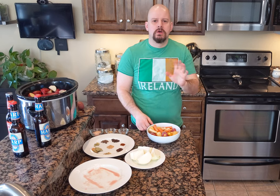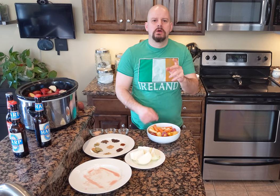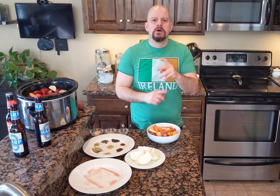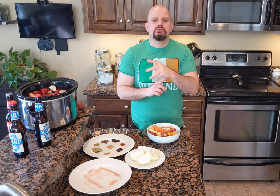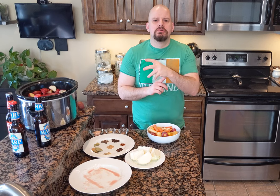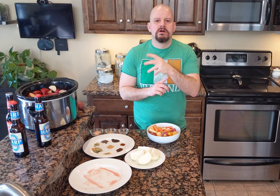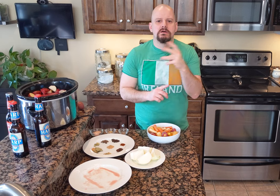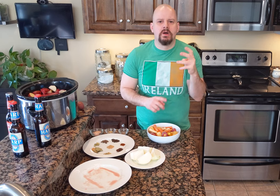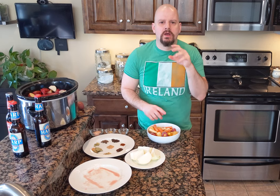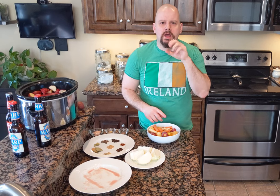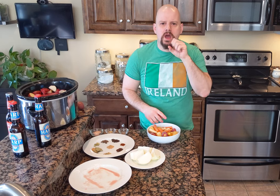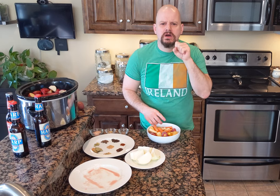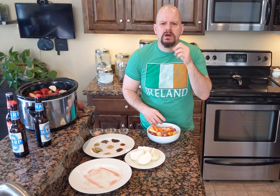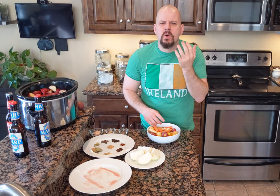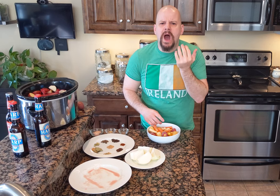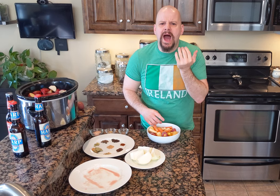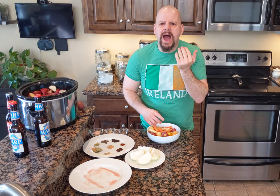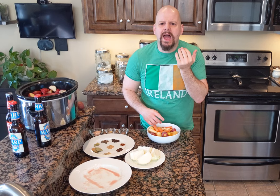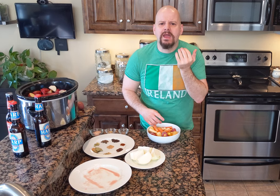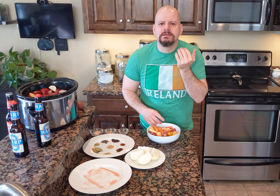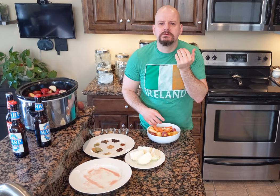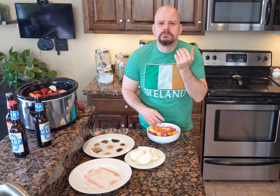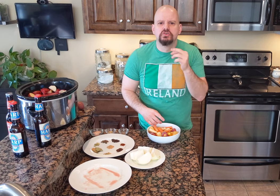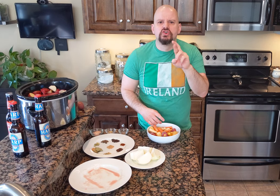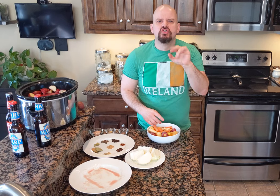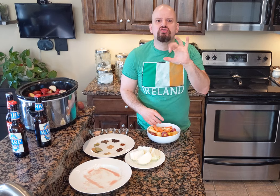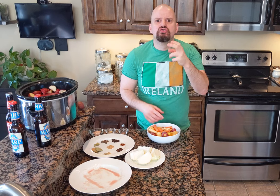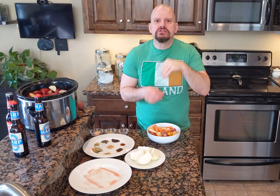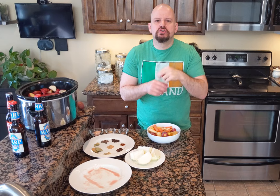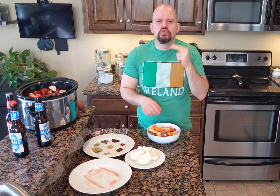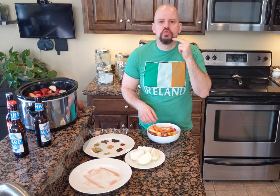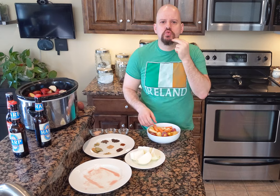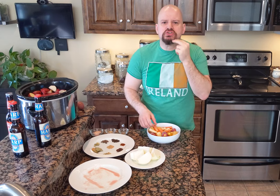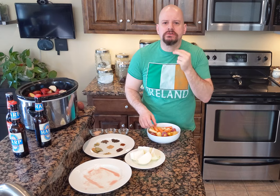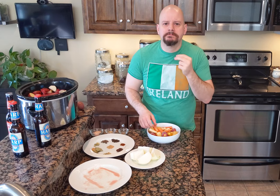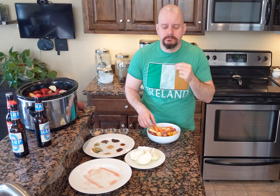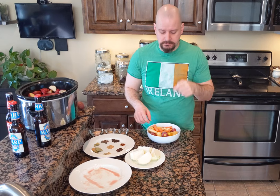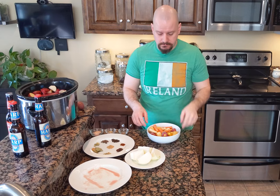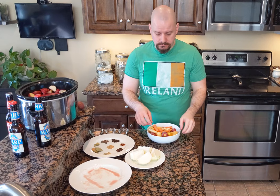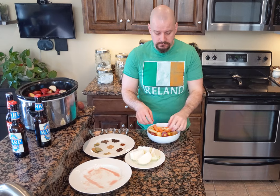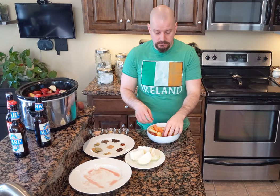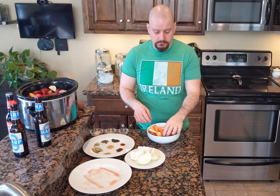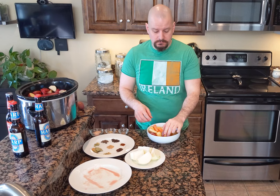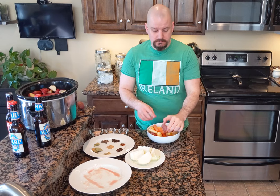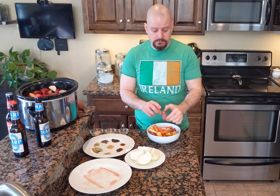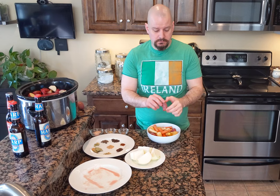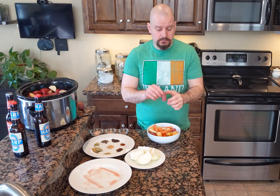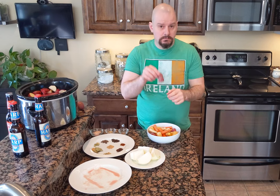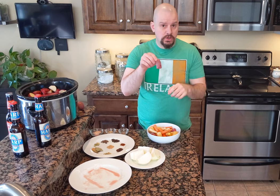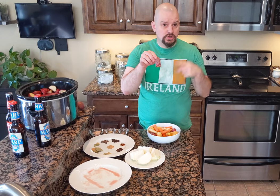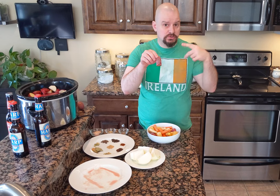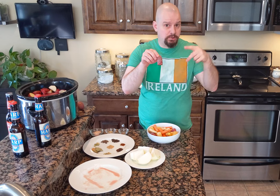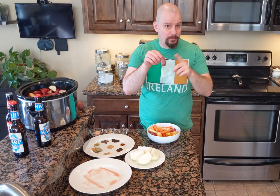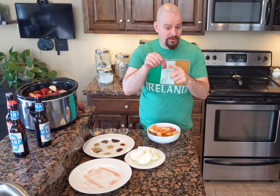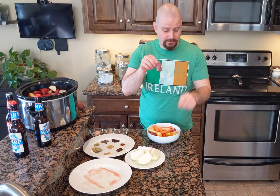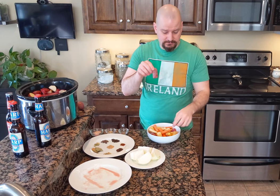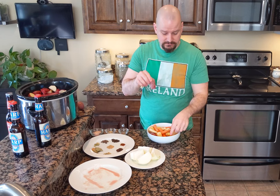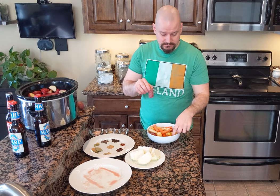I'm going for rainbow carrots because they are rich in nutritions. This is purple.